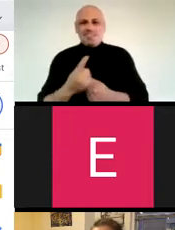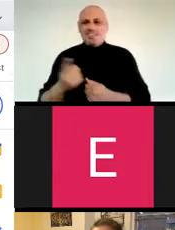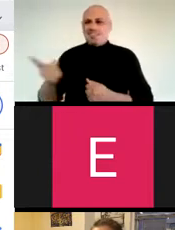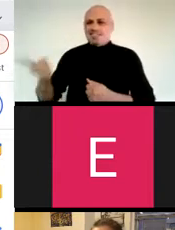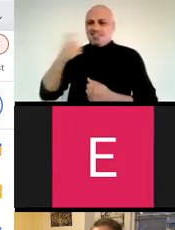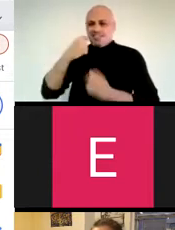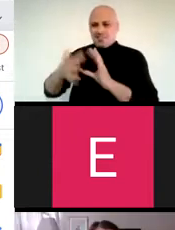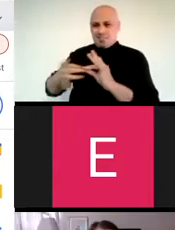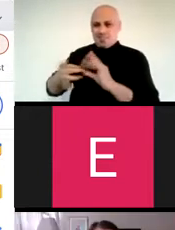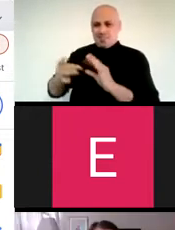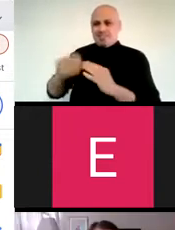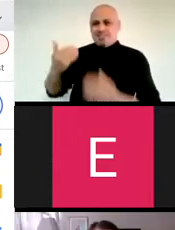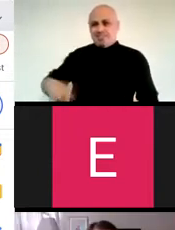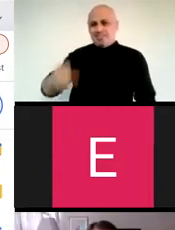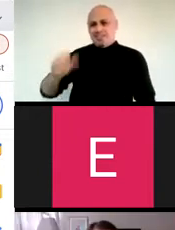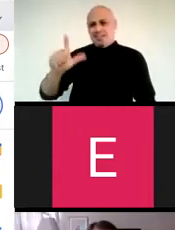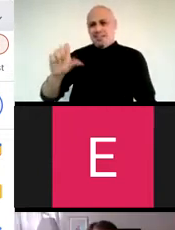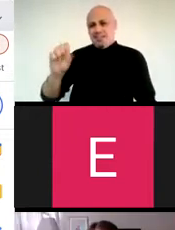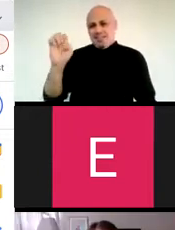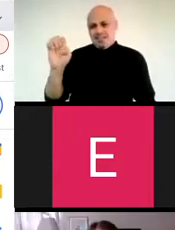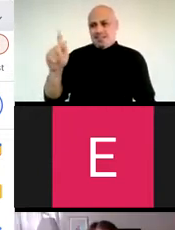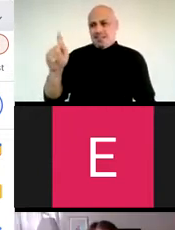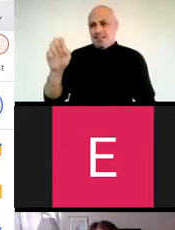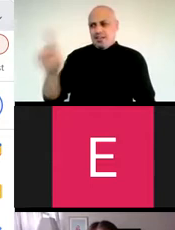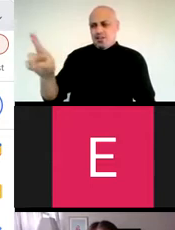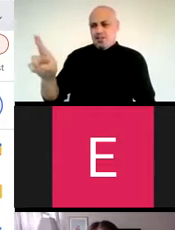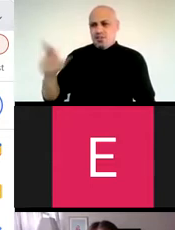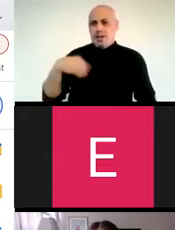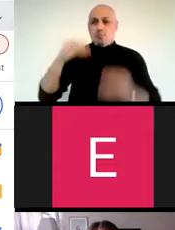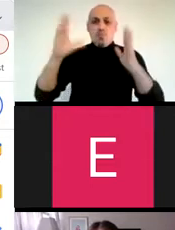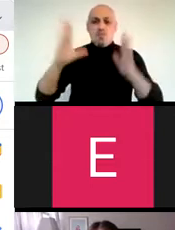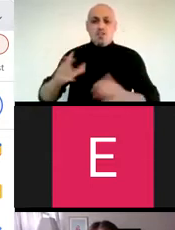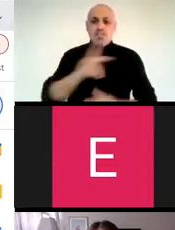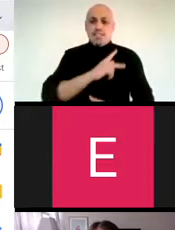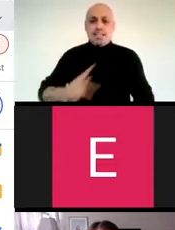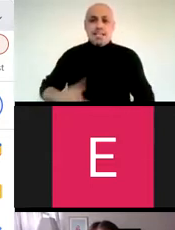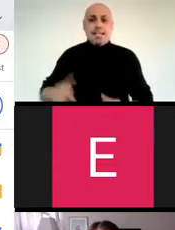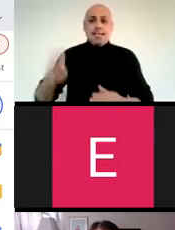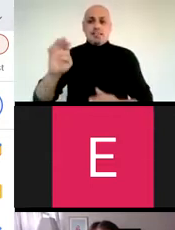Hi everyone. As Christina just noted, my name is Alyse Keller and I'm a professor